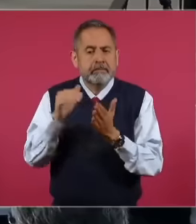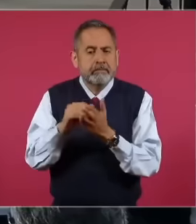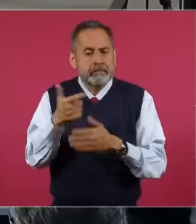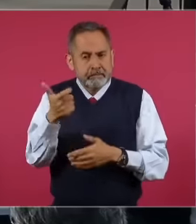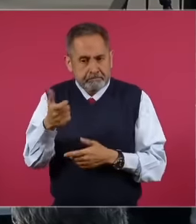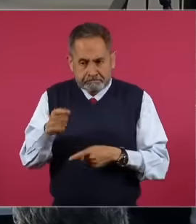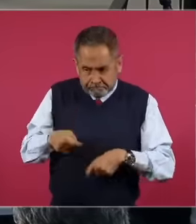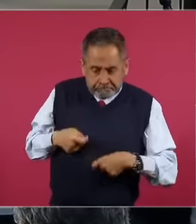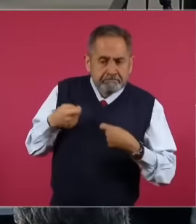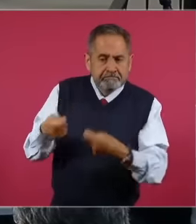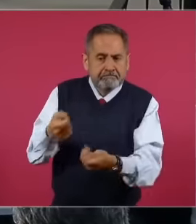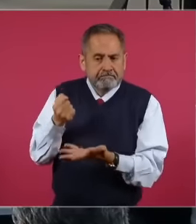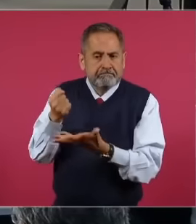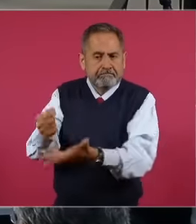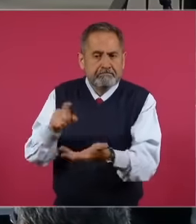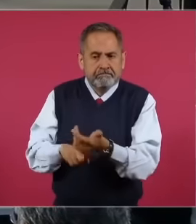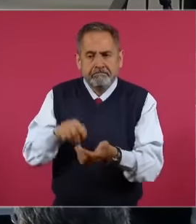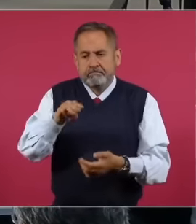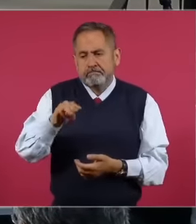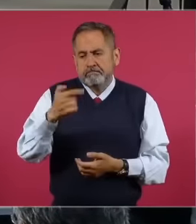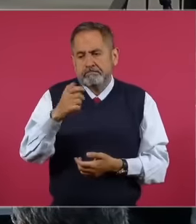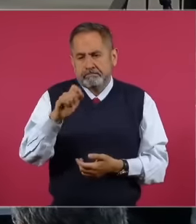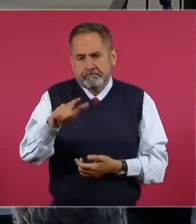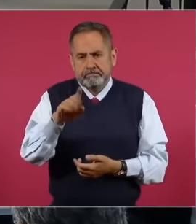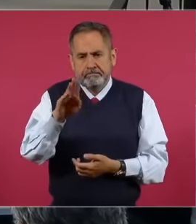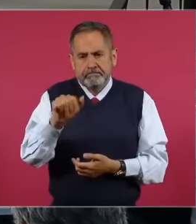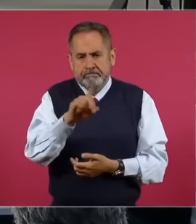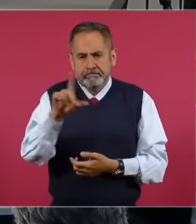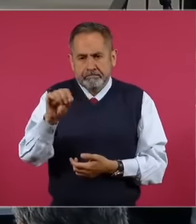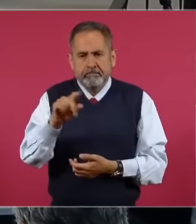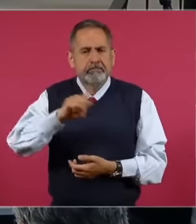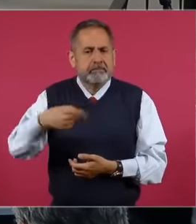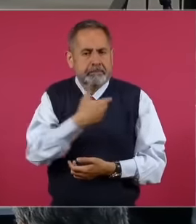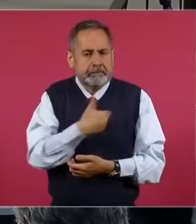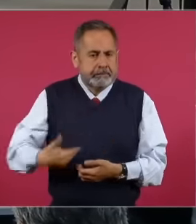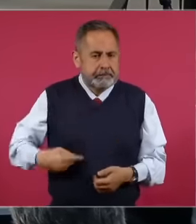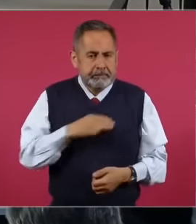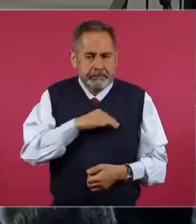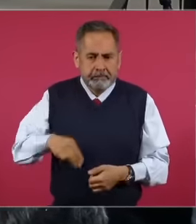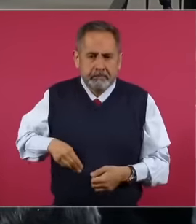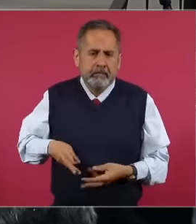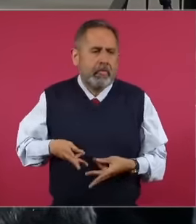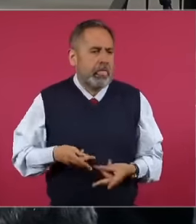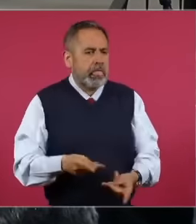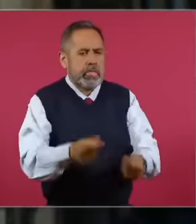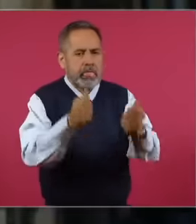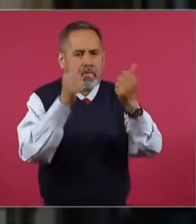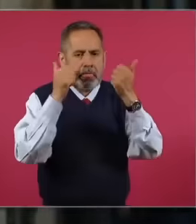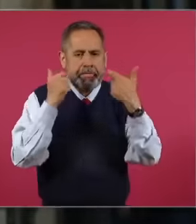They handed over Miguel Hernández Badillo as municipal president, they were evil. The consequence of the